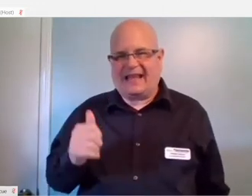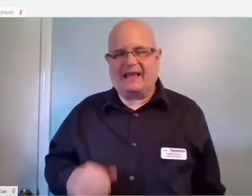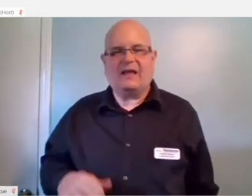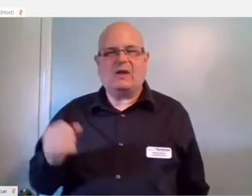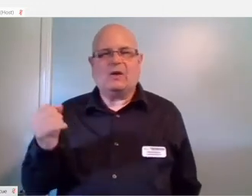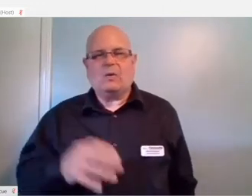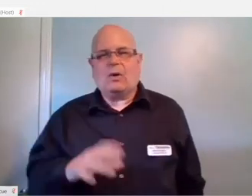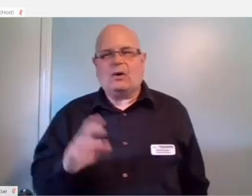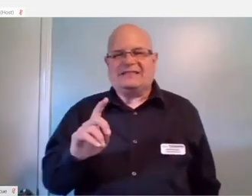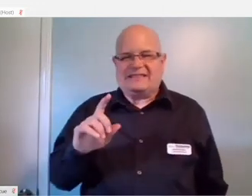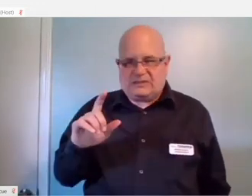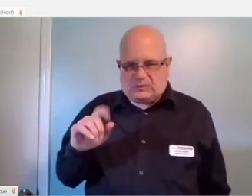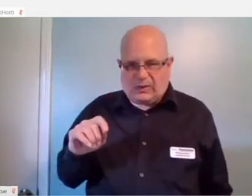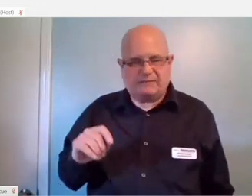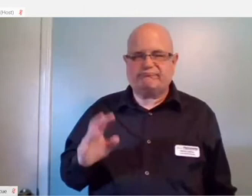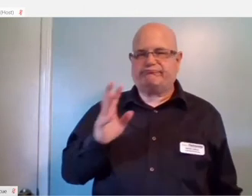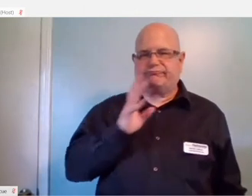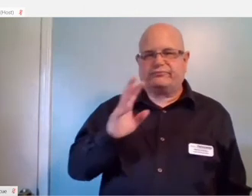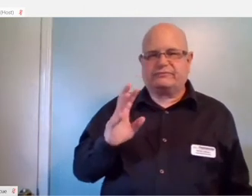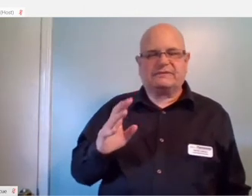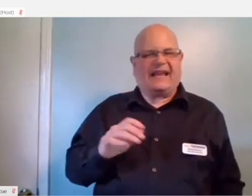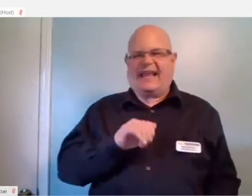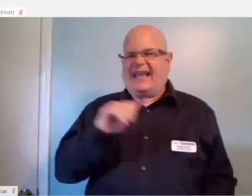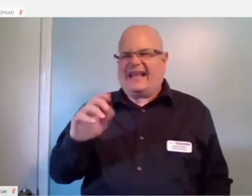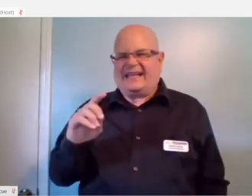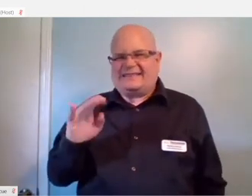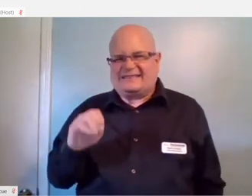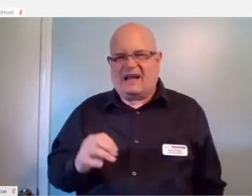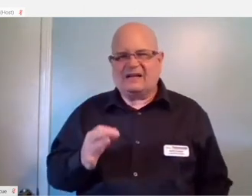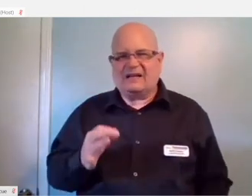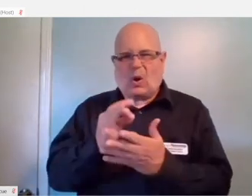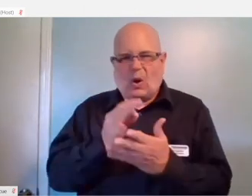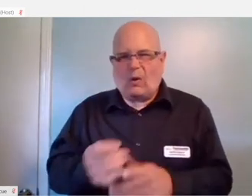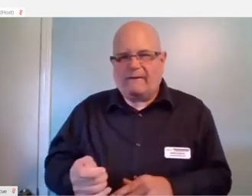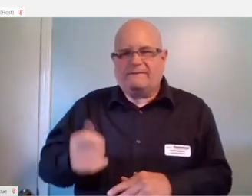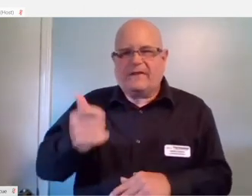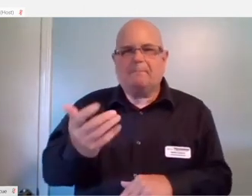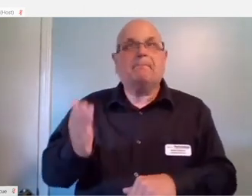D20, any kind of dice or coin flips that you would want to do, you can accomplish using